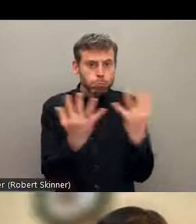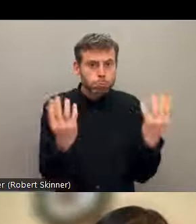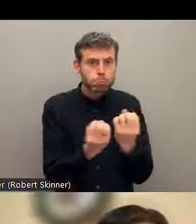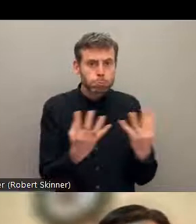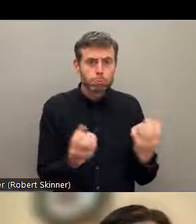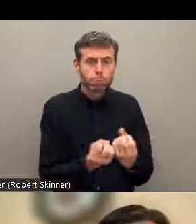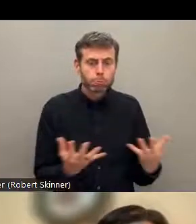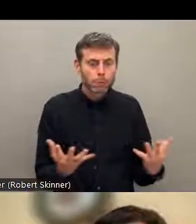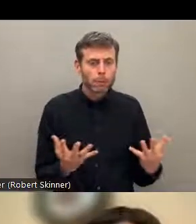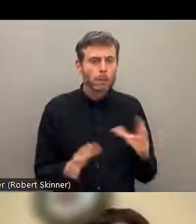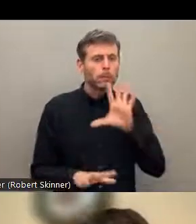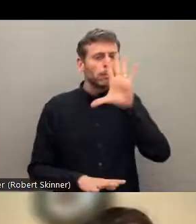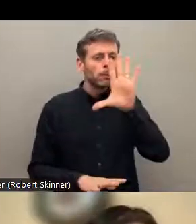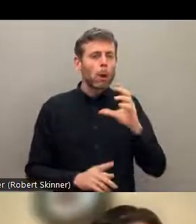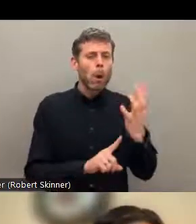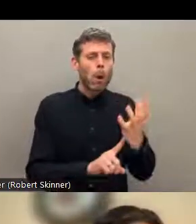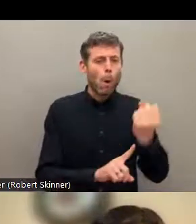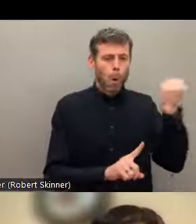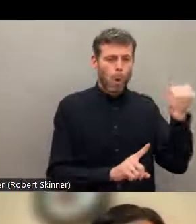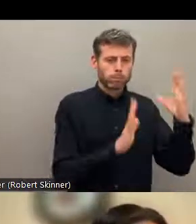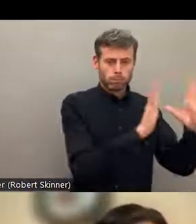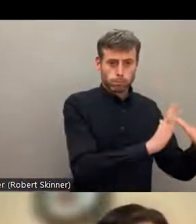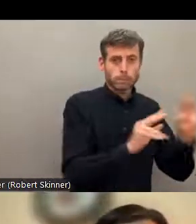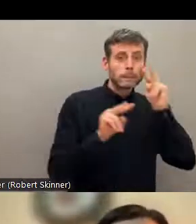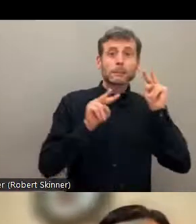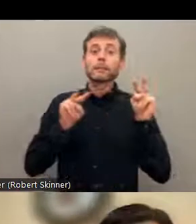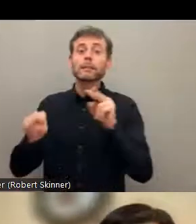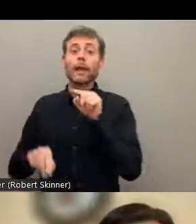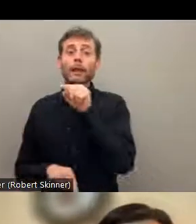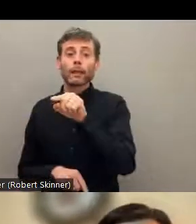Summit, the first is in that our government -- sin that our government